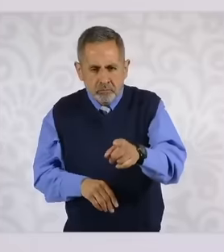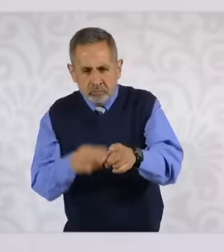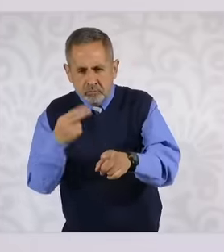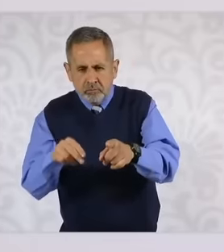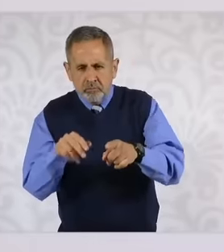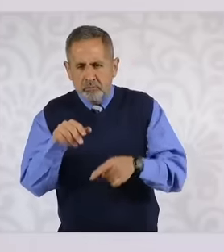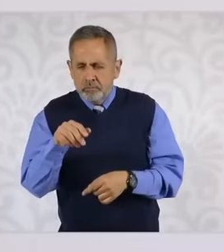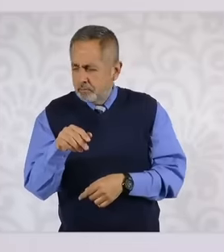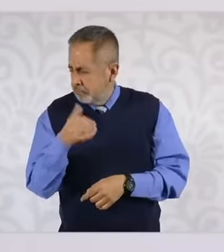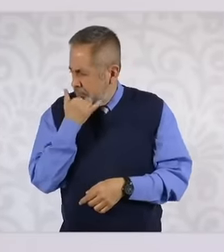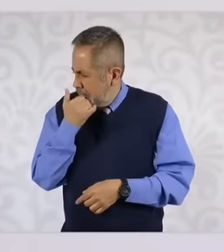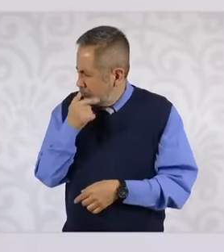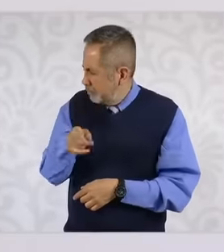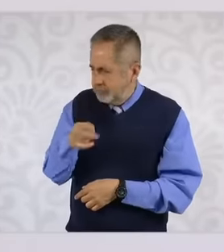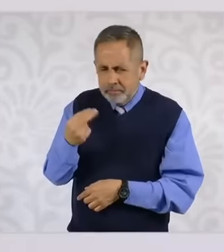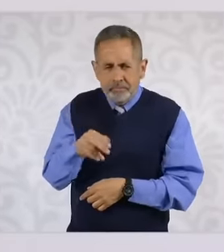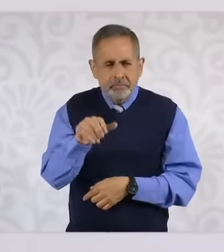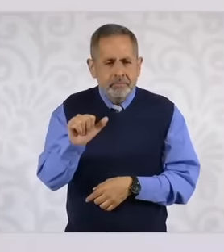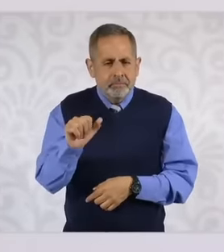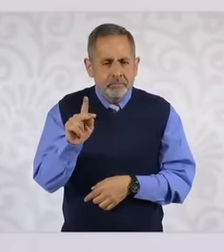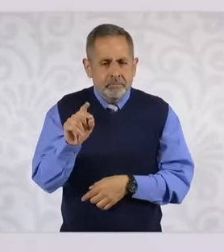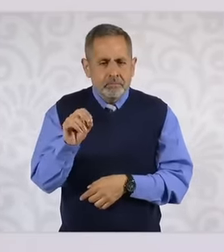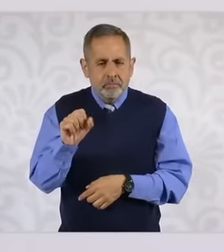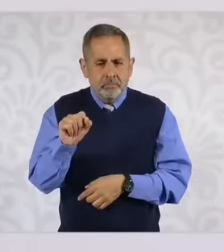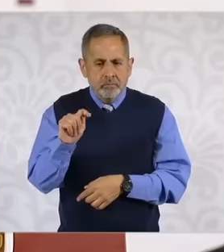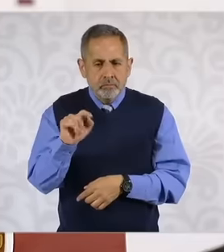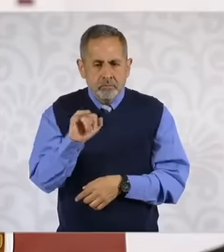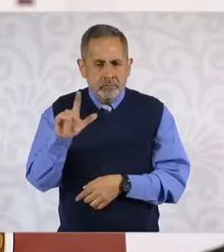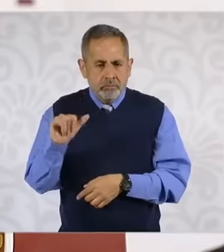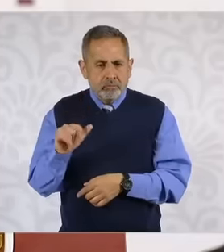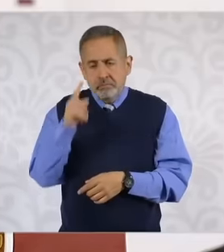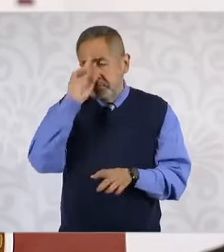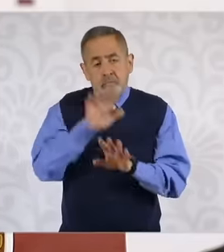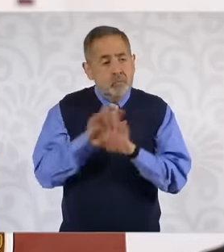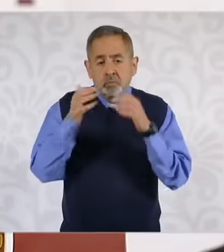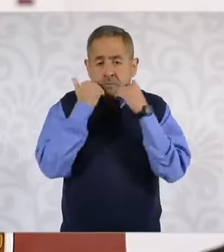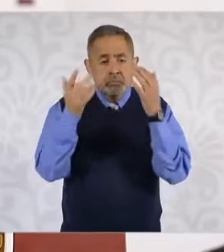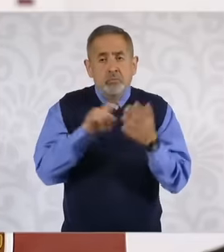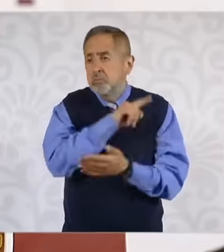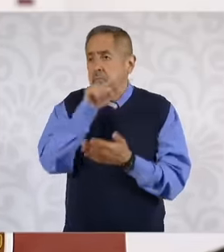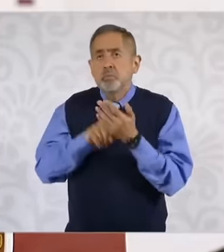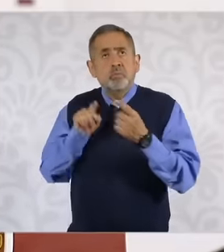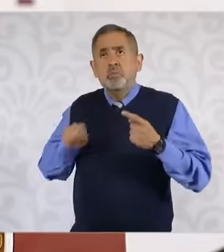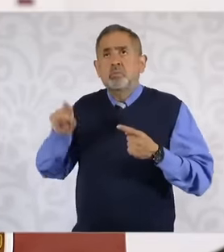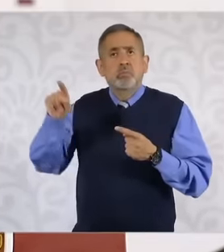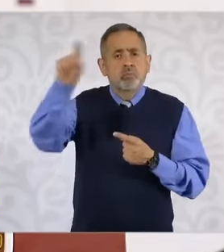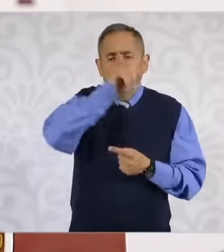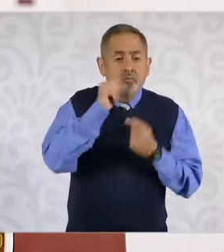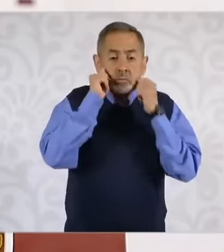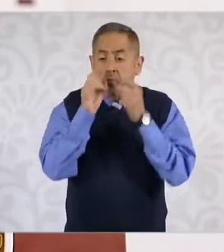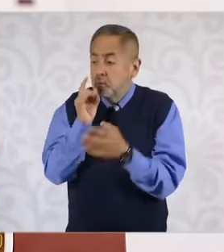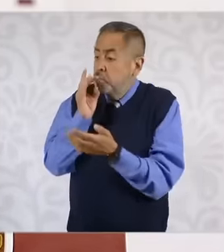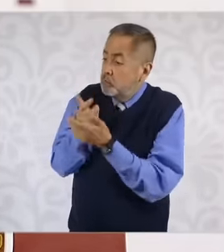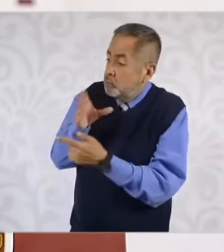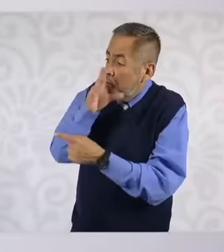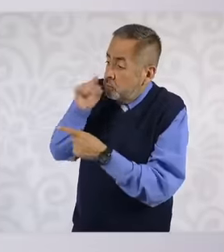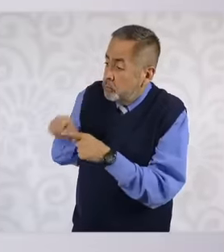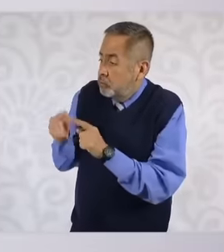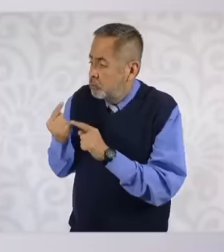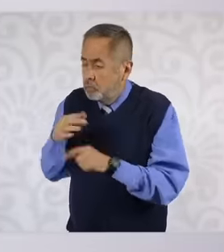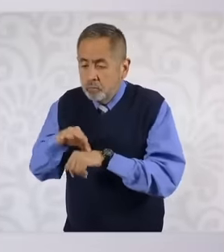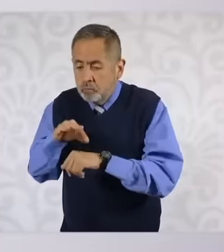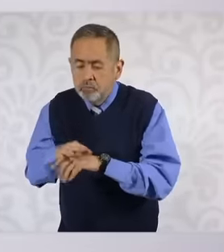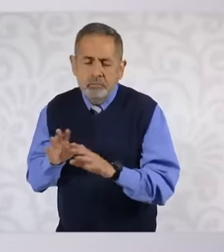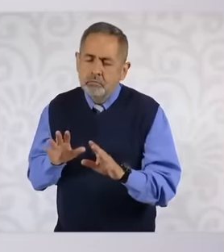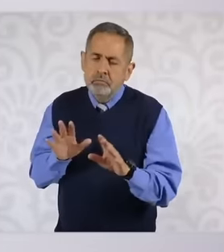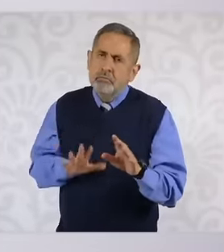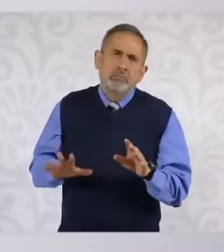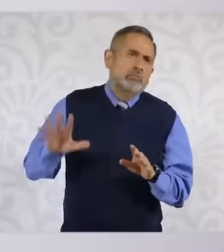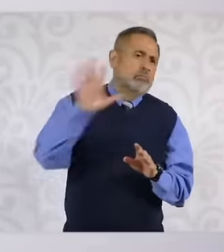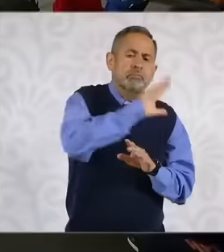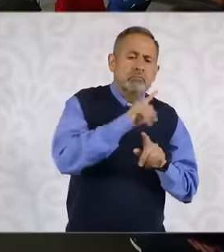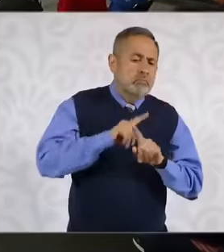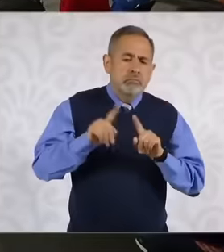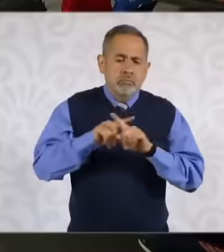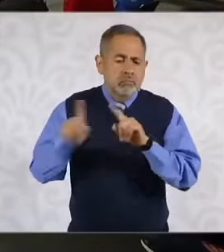done for any place where one goes to study But well, I don't know if you want to